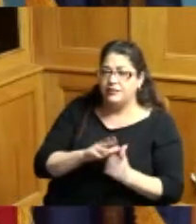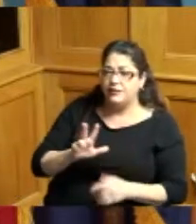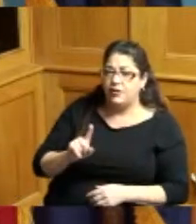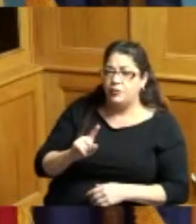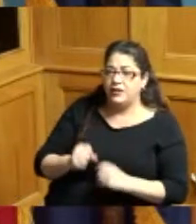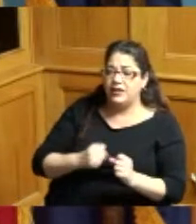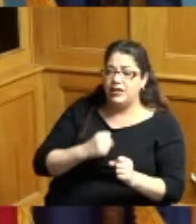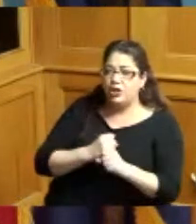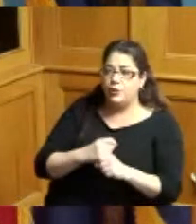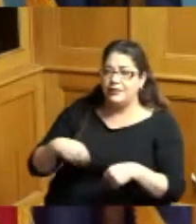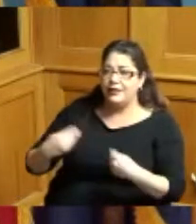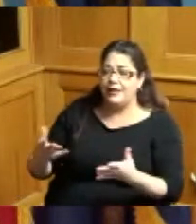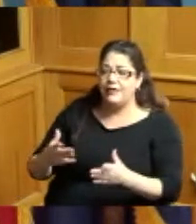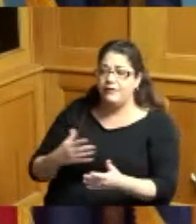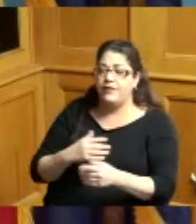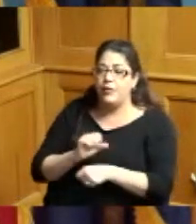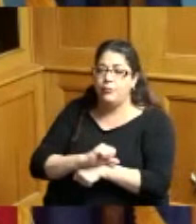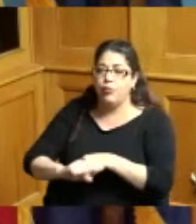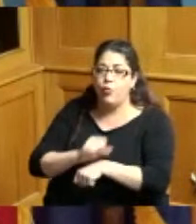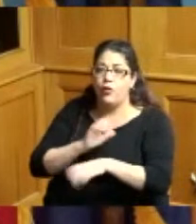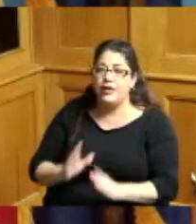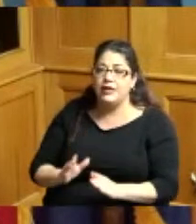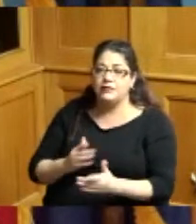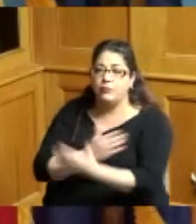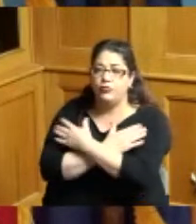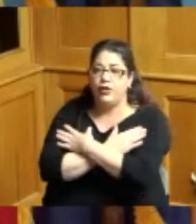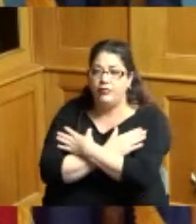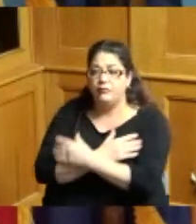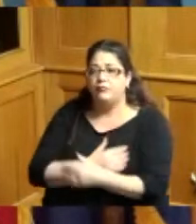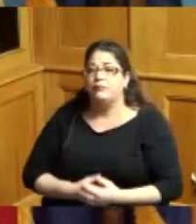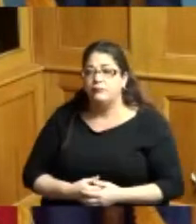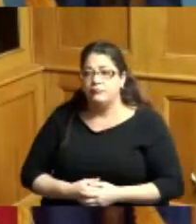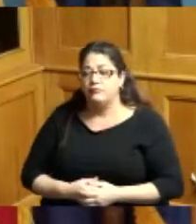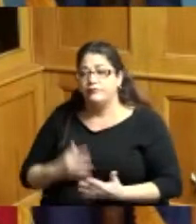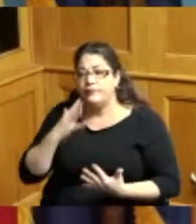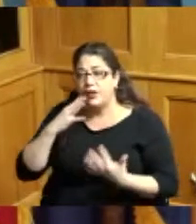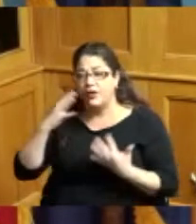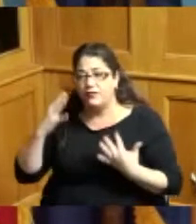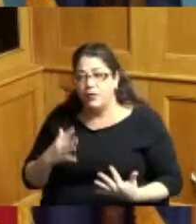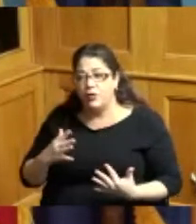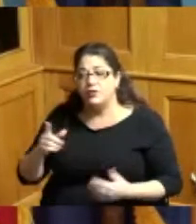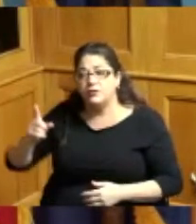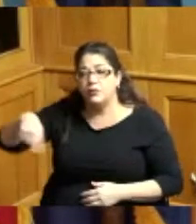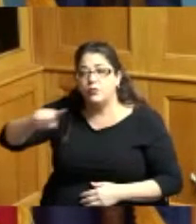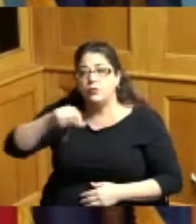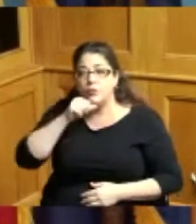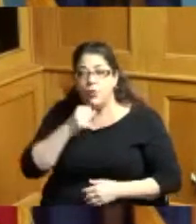years so that's why I brought it it's unfortunate you all don't support it but